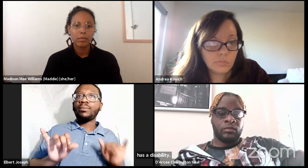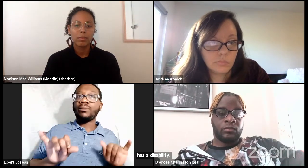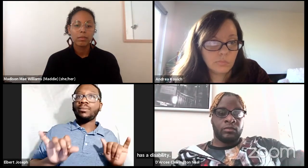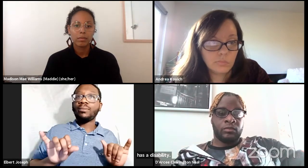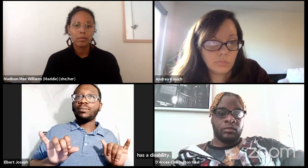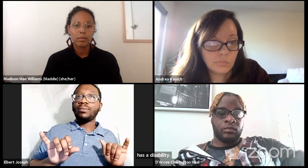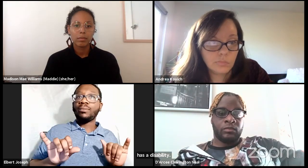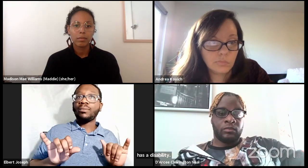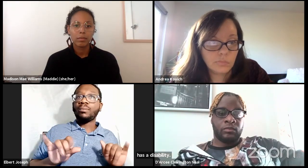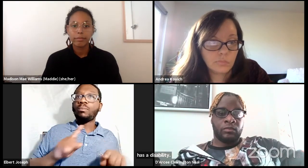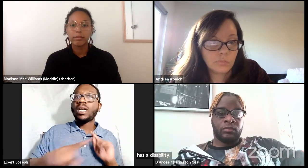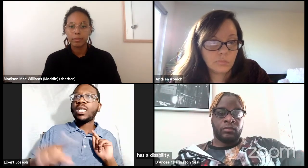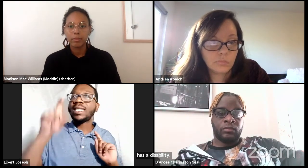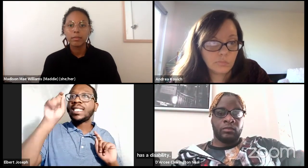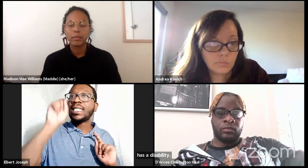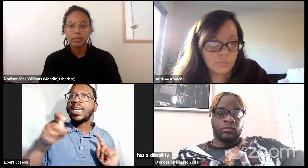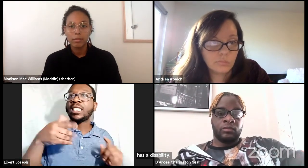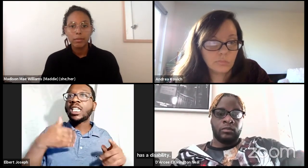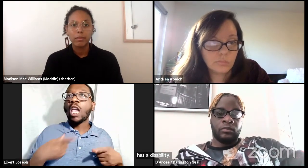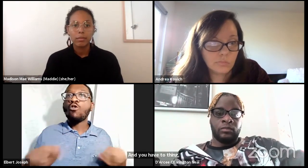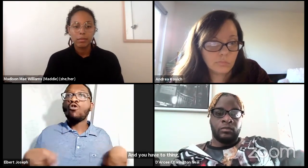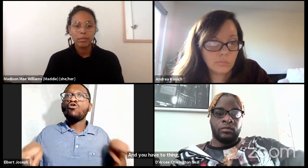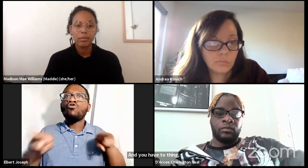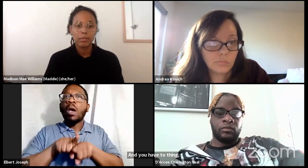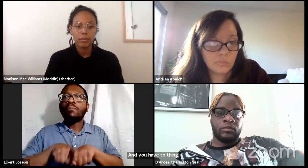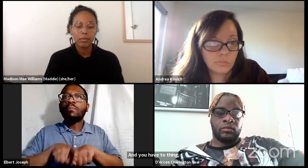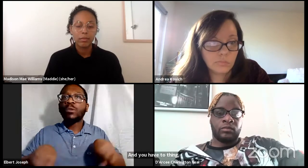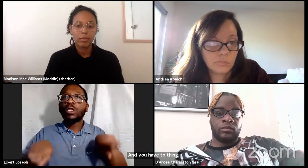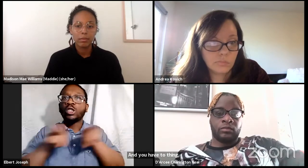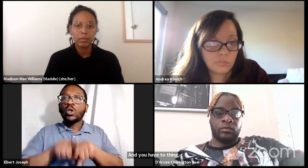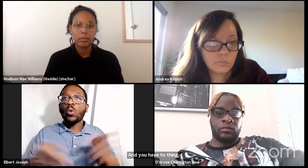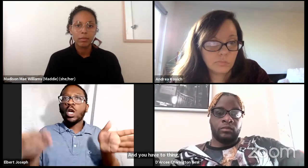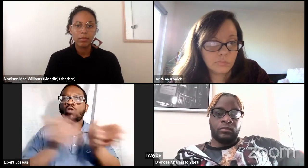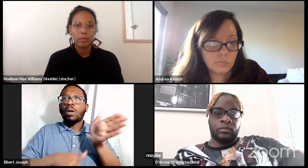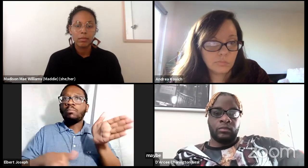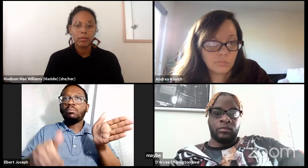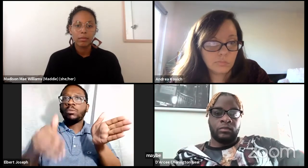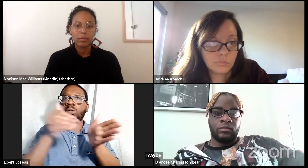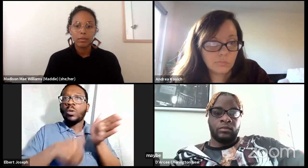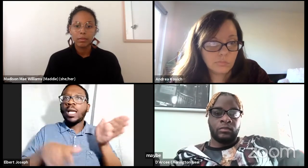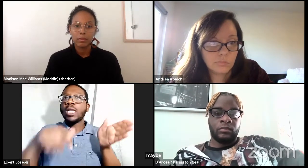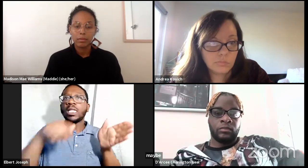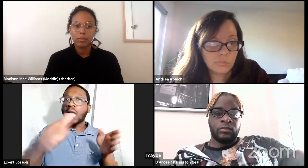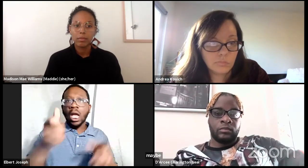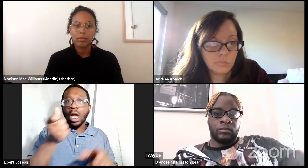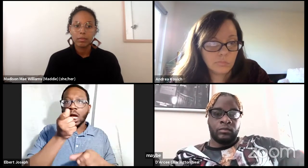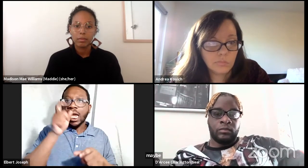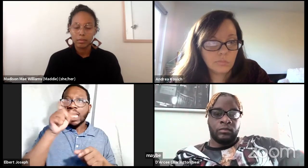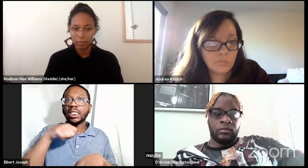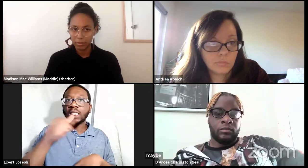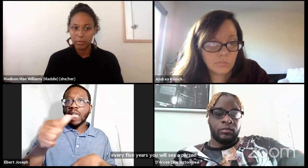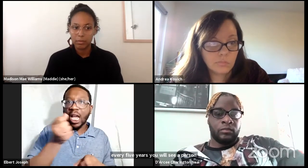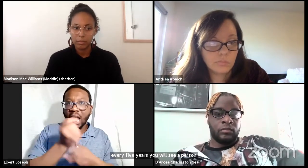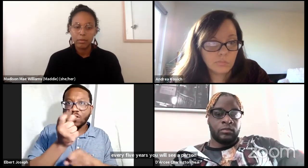you will see a person that's deaf has a disability. And it's kind of the same story again and again